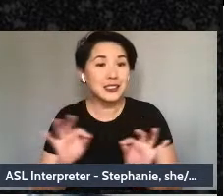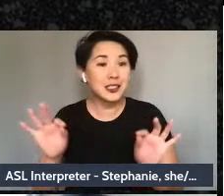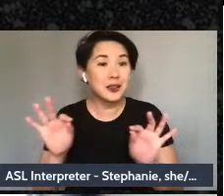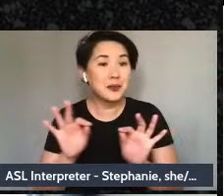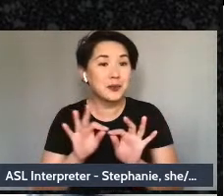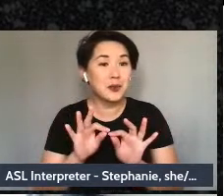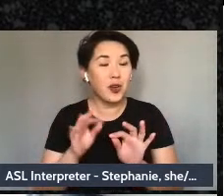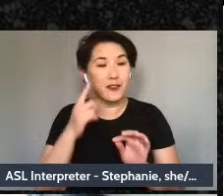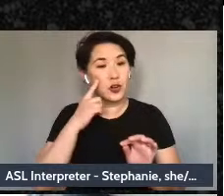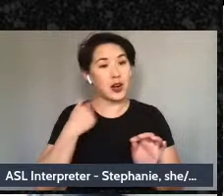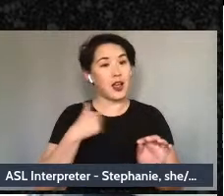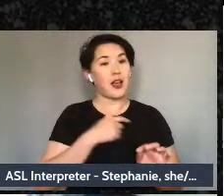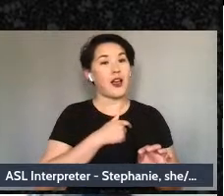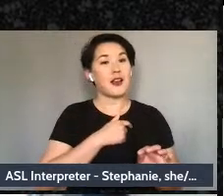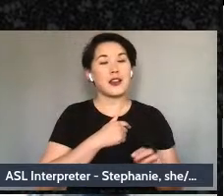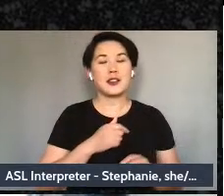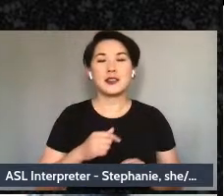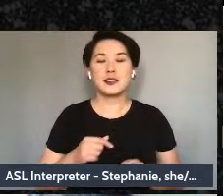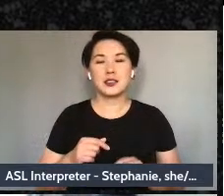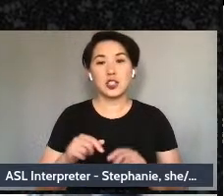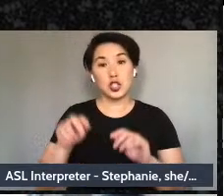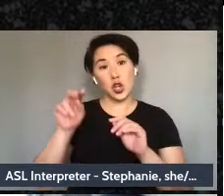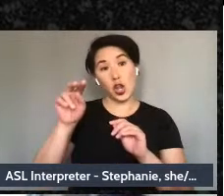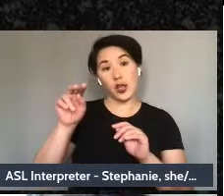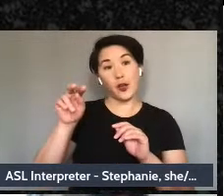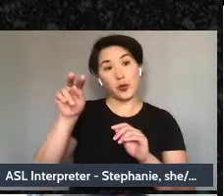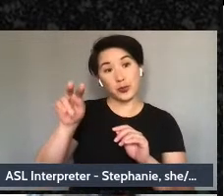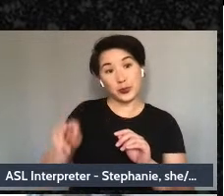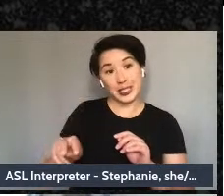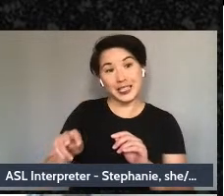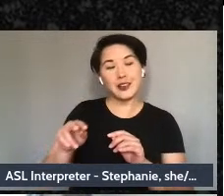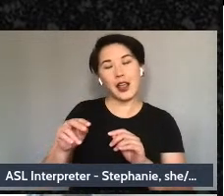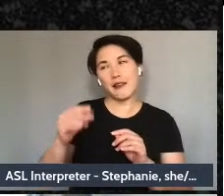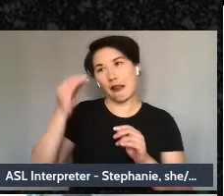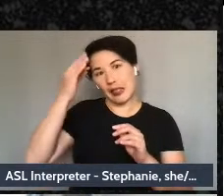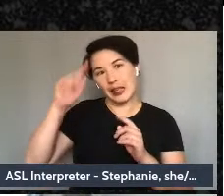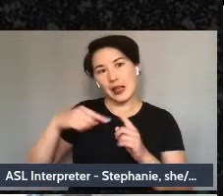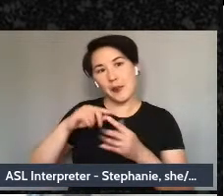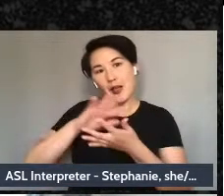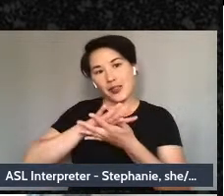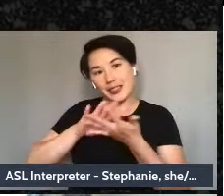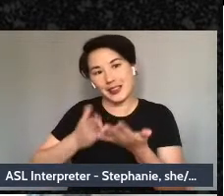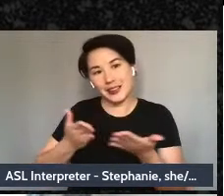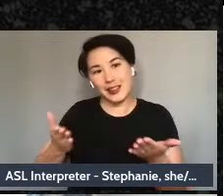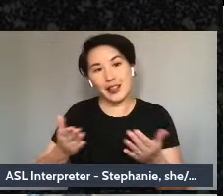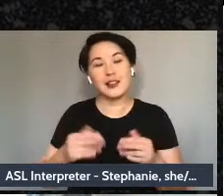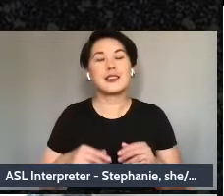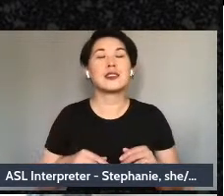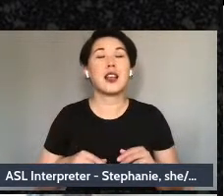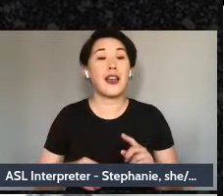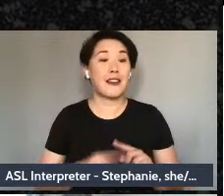to look at these things. But for me specifically when thinking about the tree, and thinking about